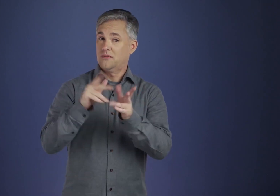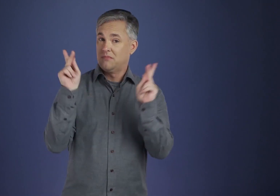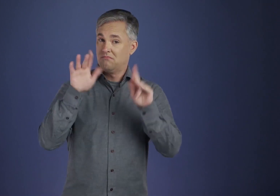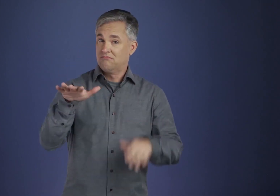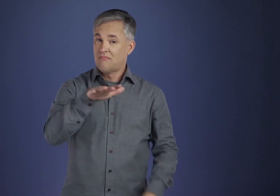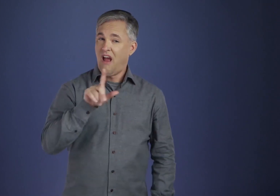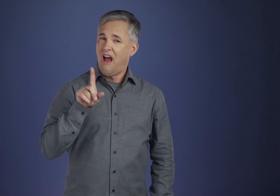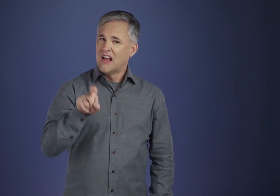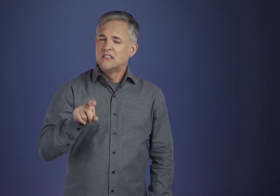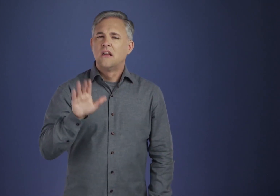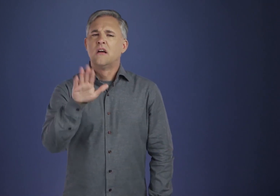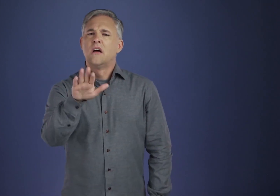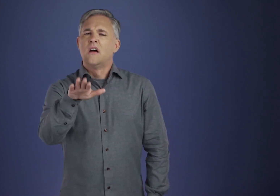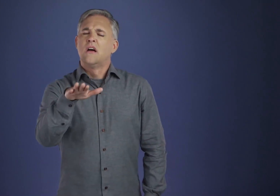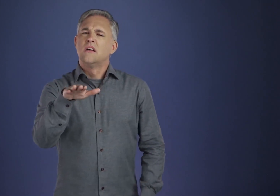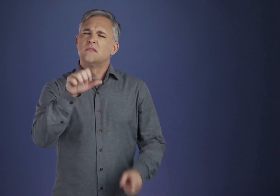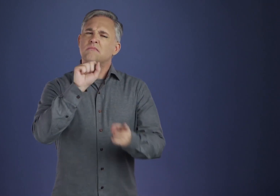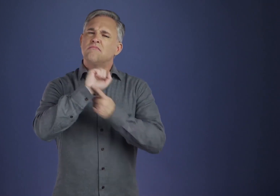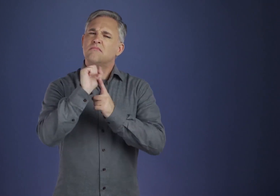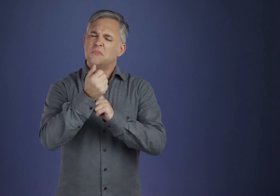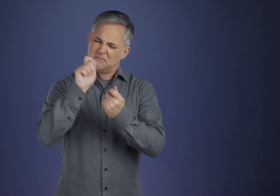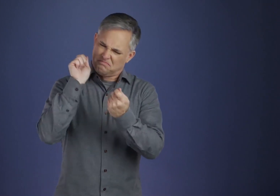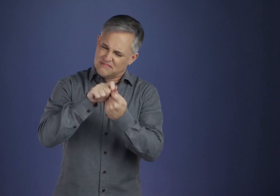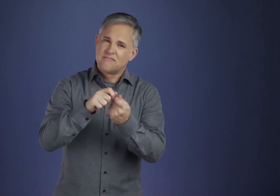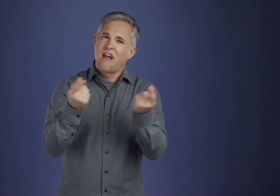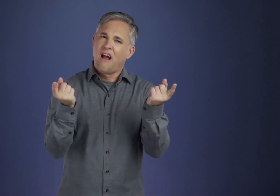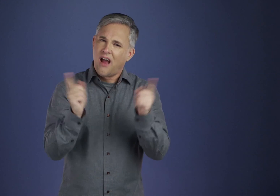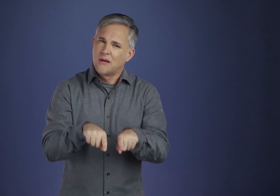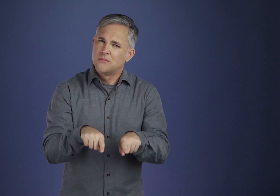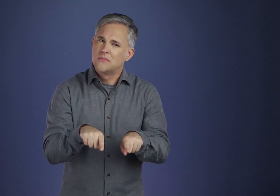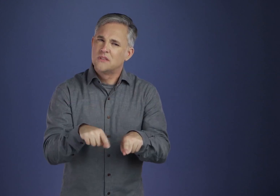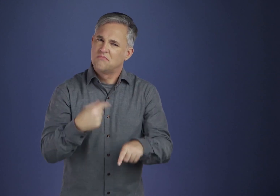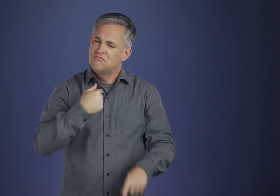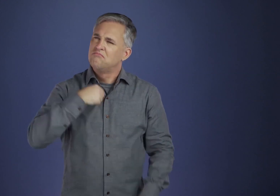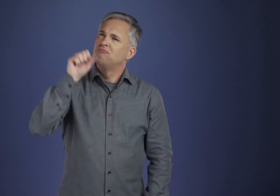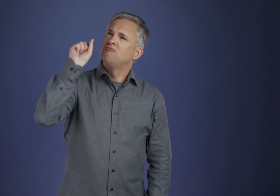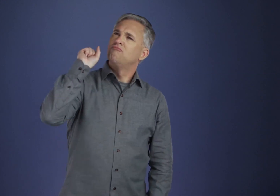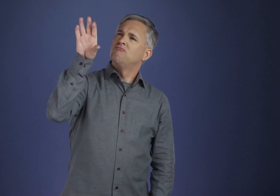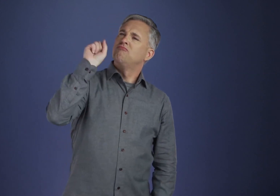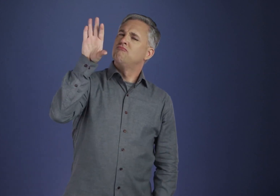the thoughts that seem to come from God are not answers at all. They prove to be